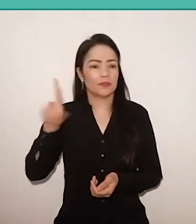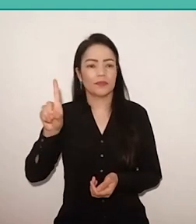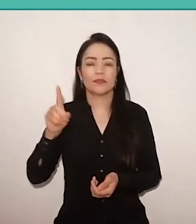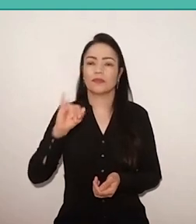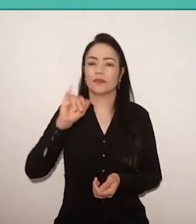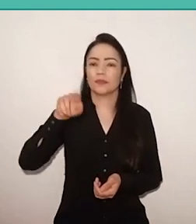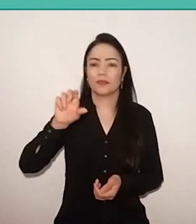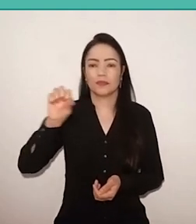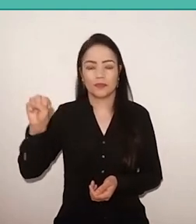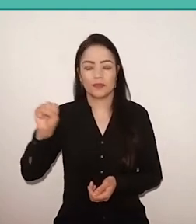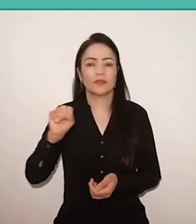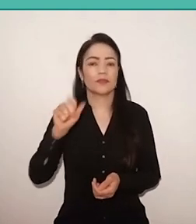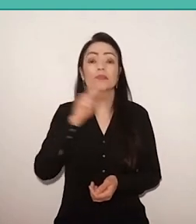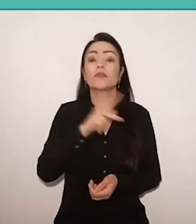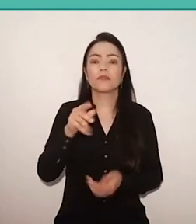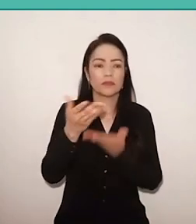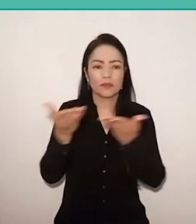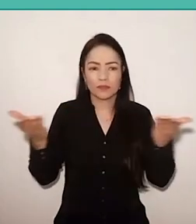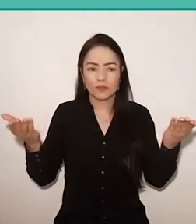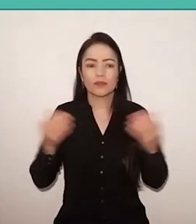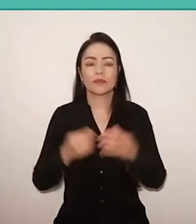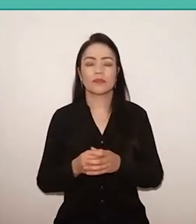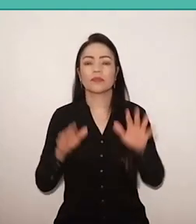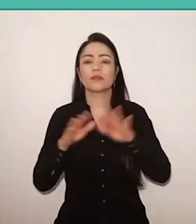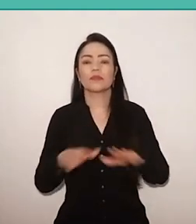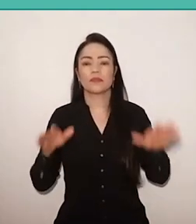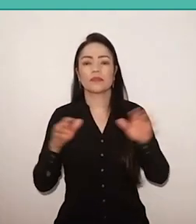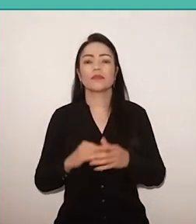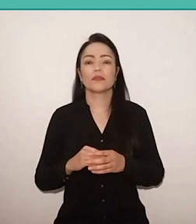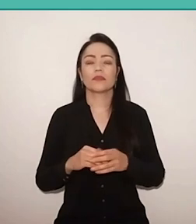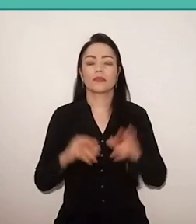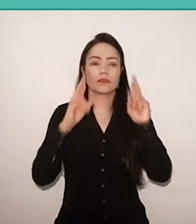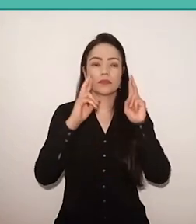people, all of them I have great respect for their work,